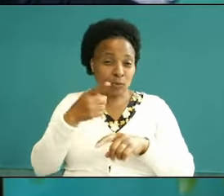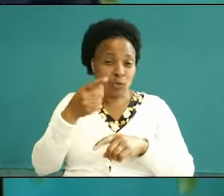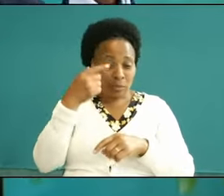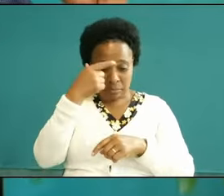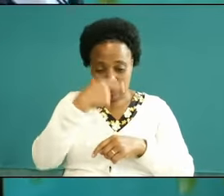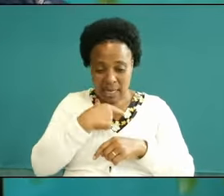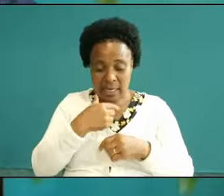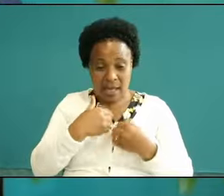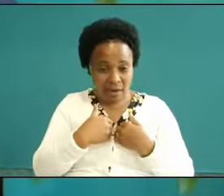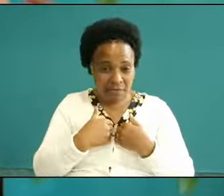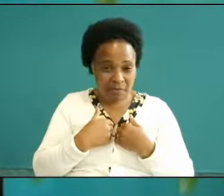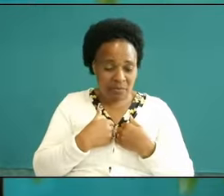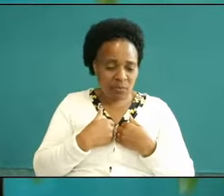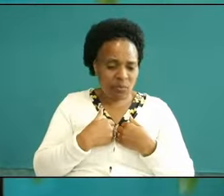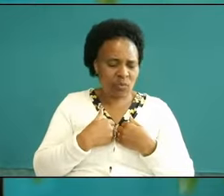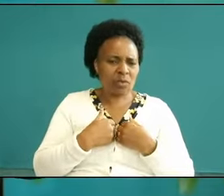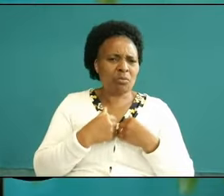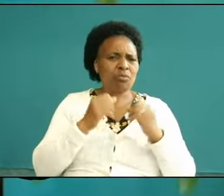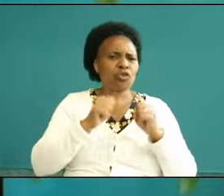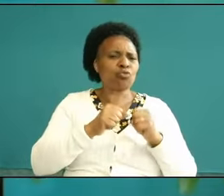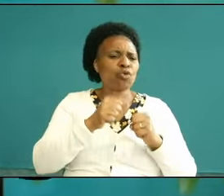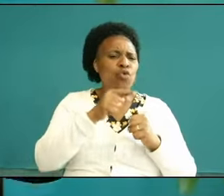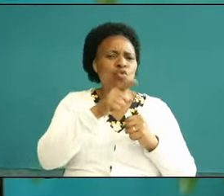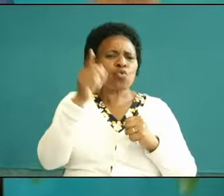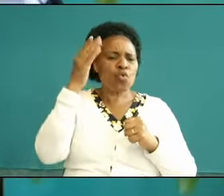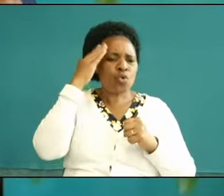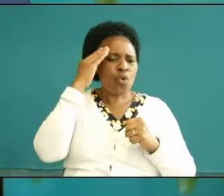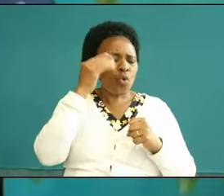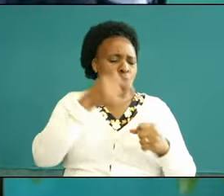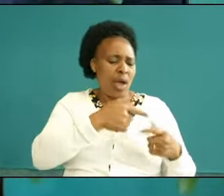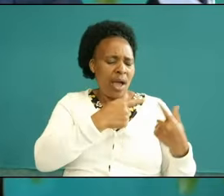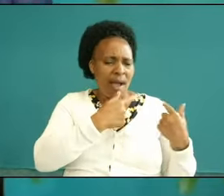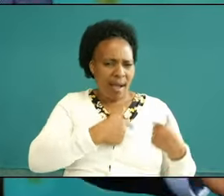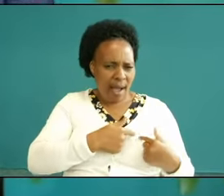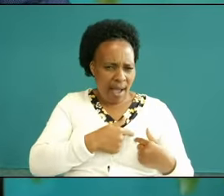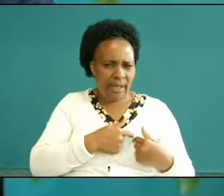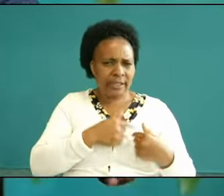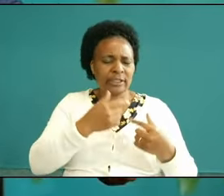give your offering you are blind I want you to know that bent for you to go to a space where